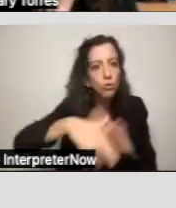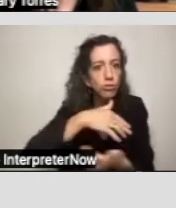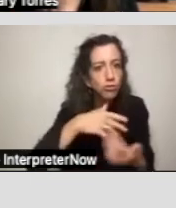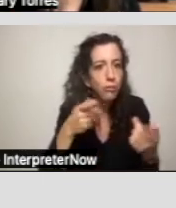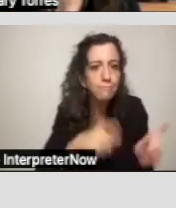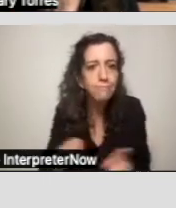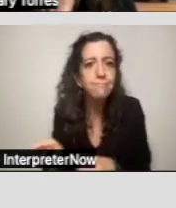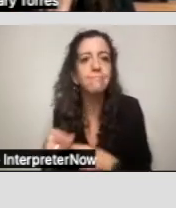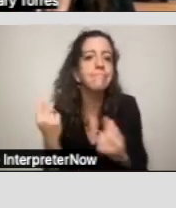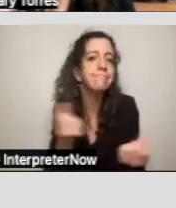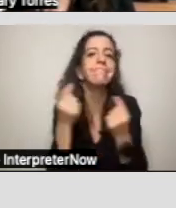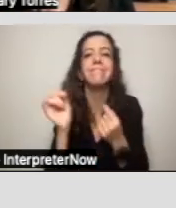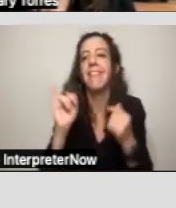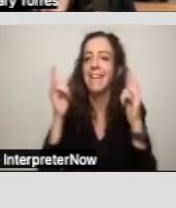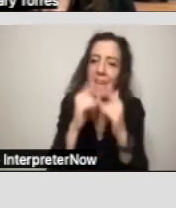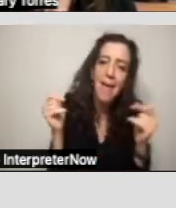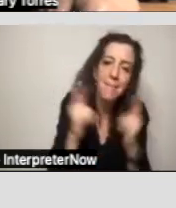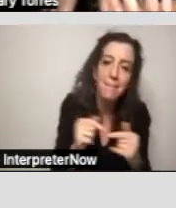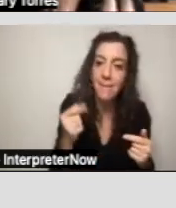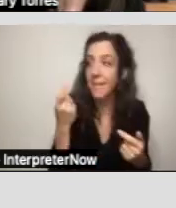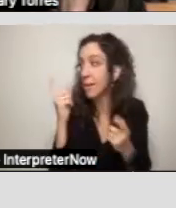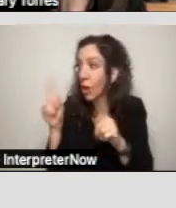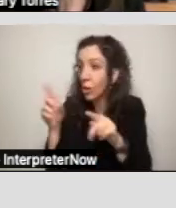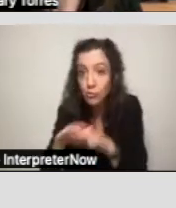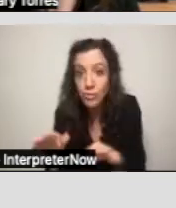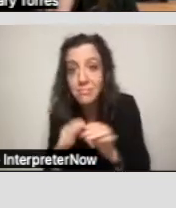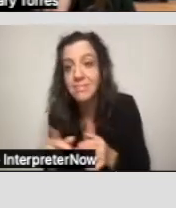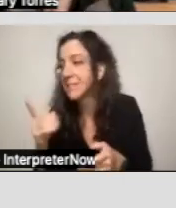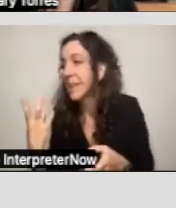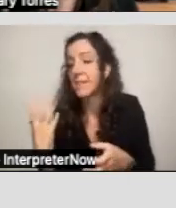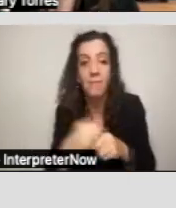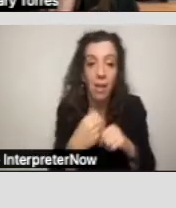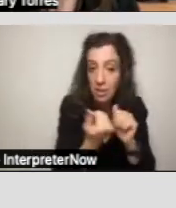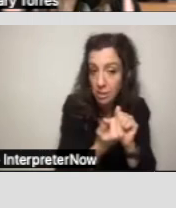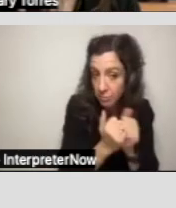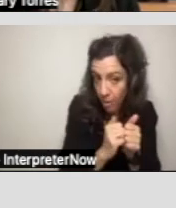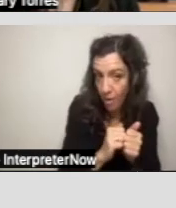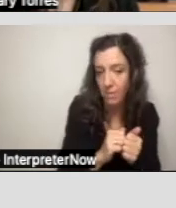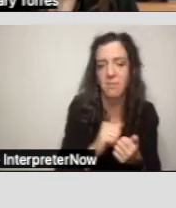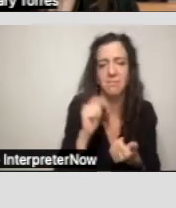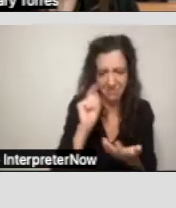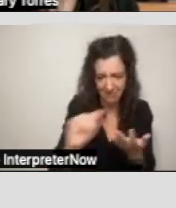camping, if they want to go swimming, if they want to be part of a sport, there should also be a goal on that.